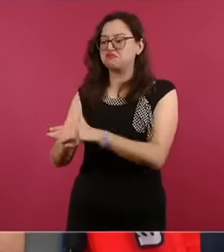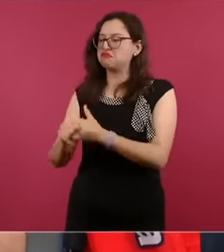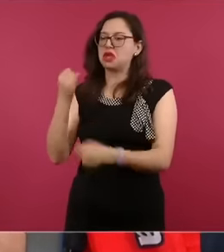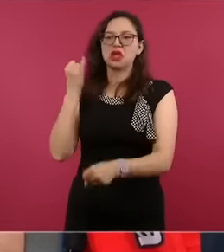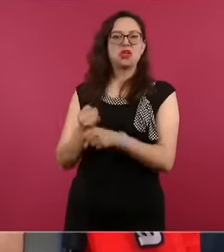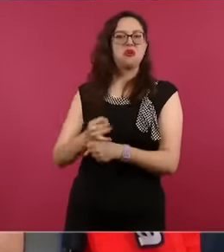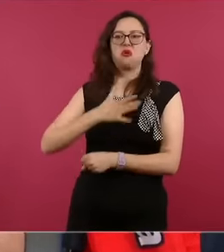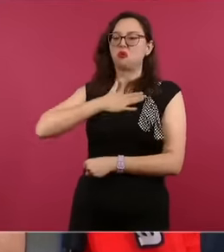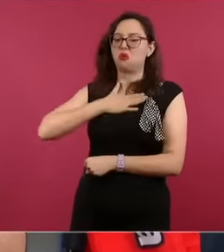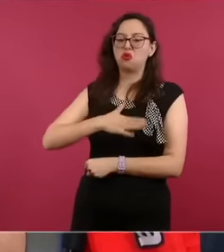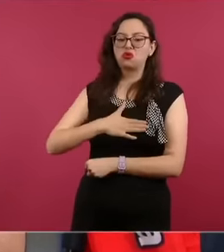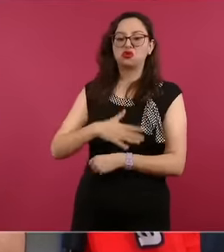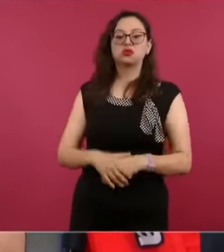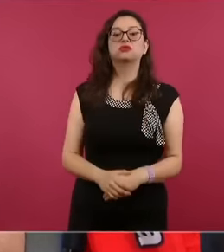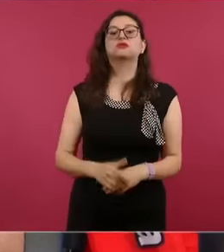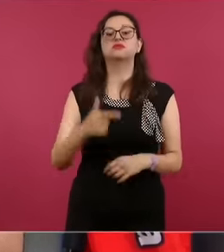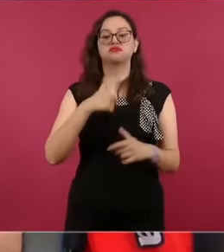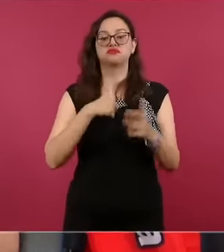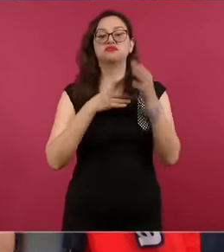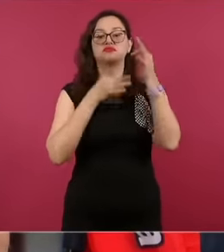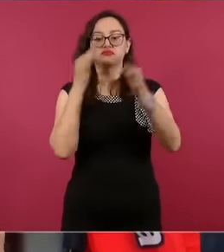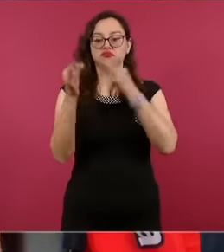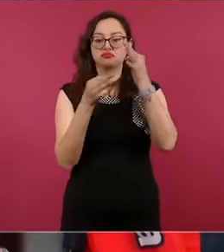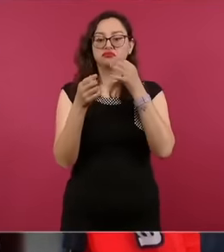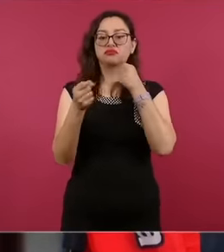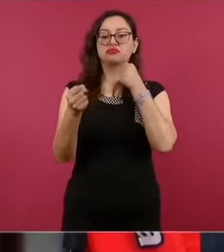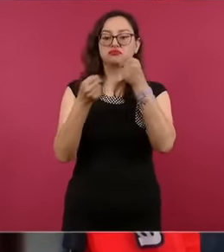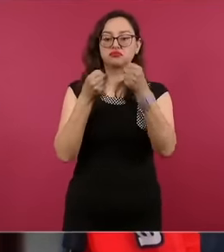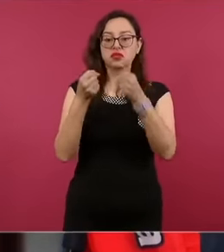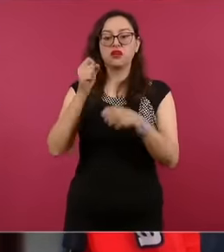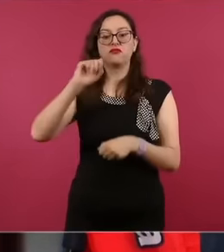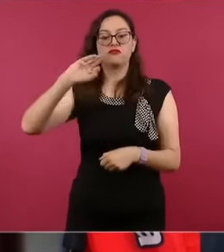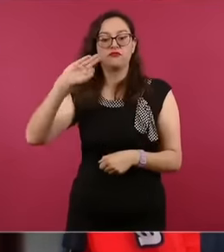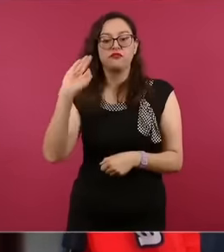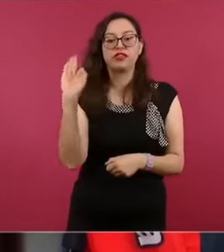provinces of Peru and I am president of the Federation of Journalists and